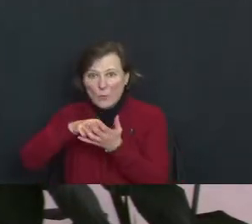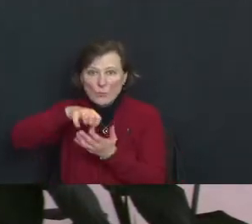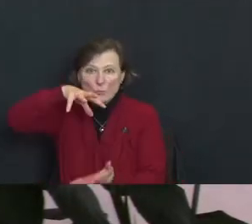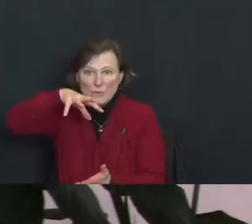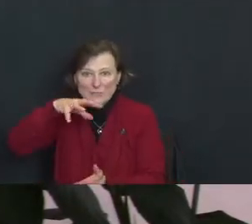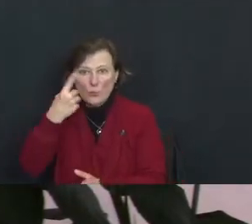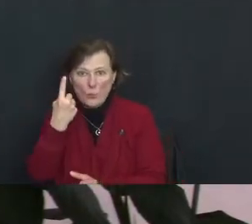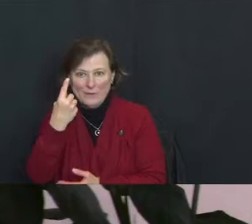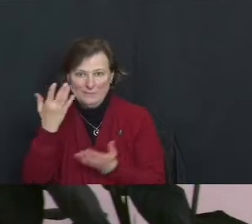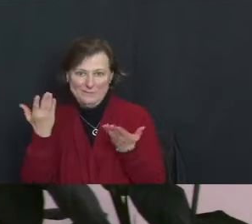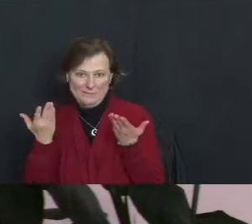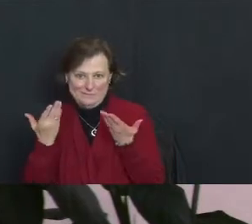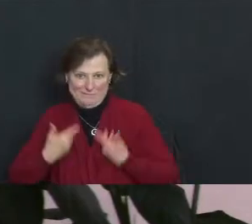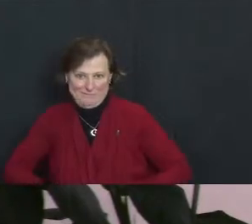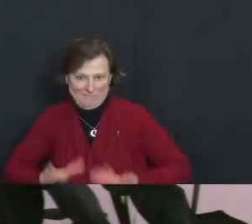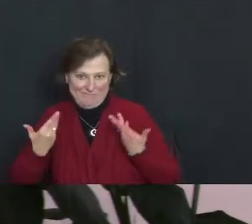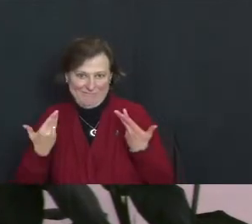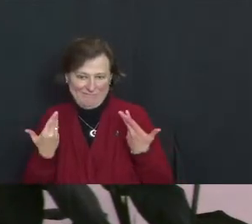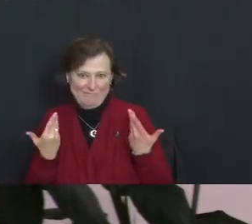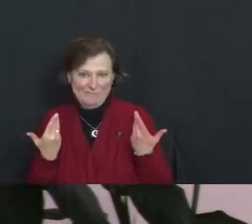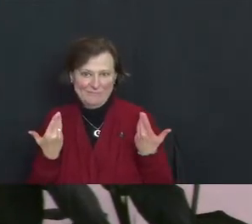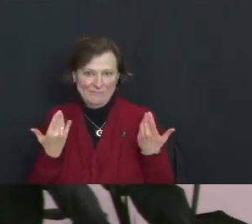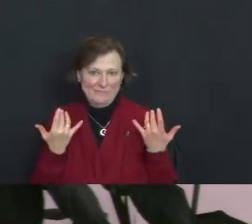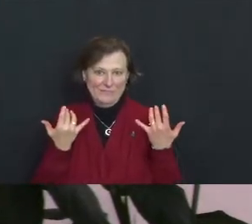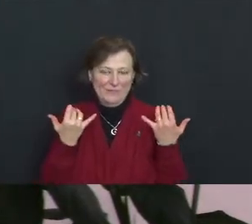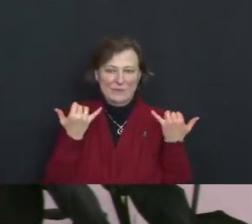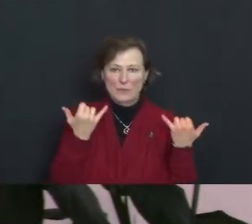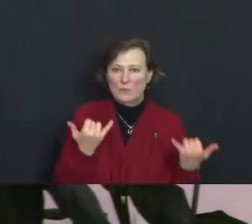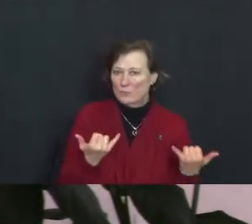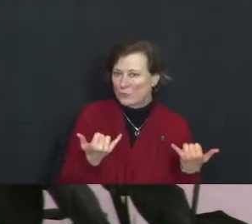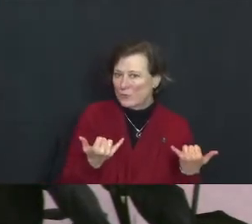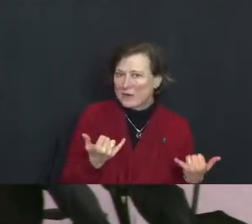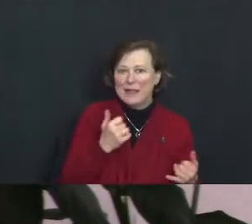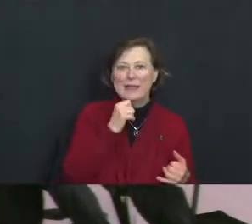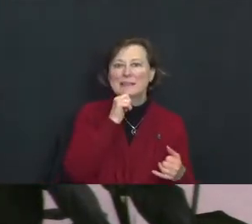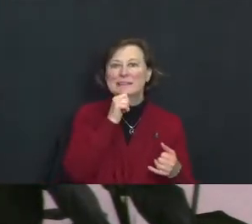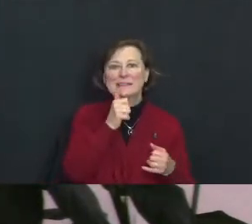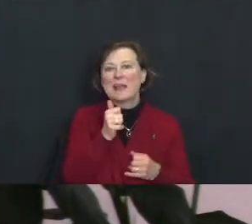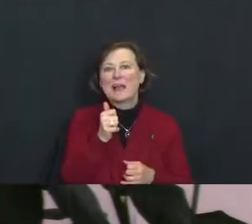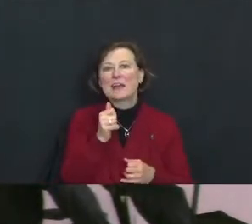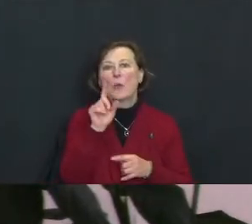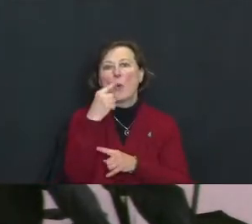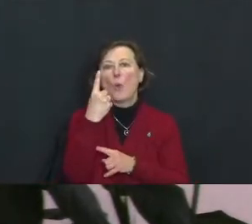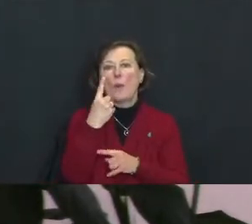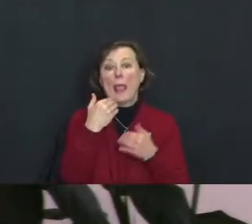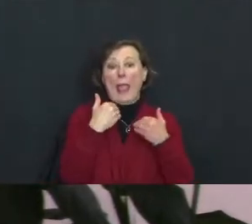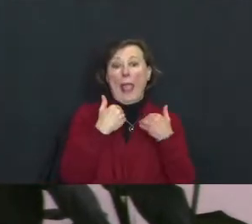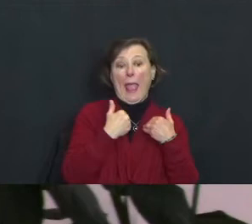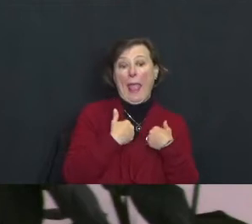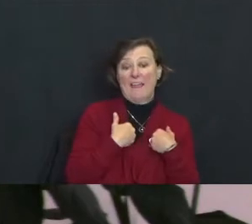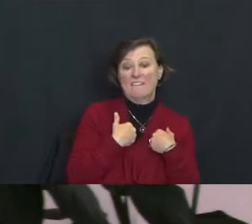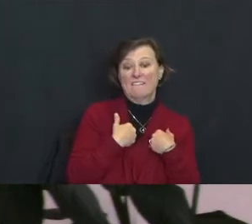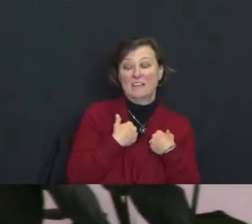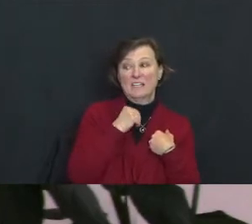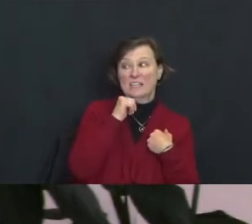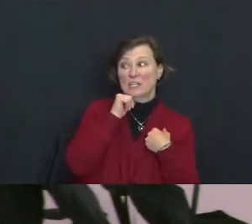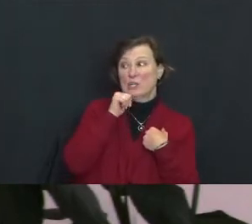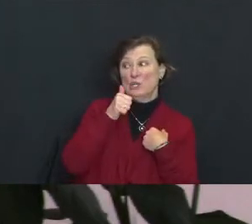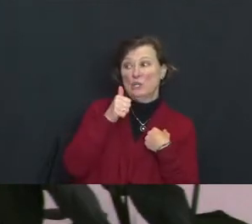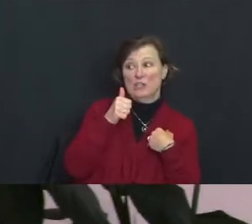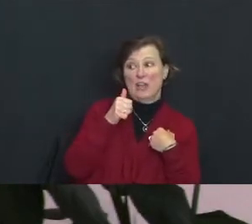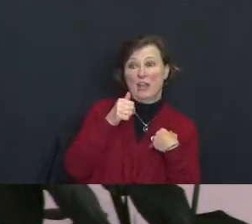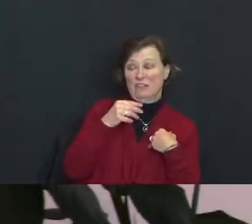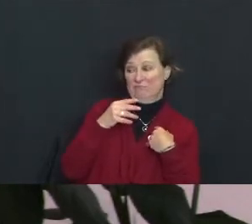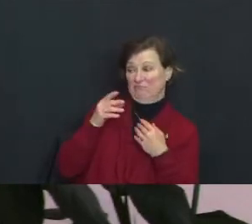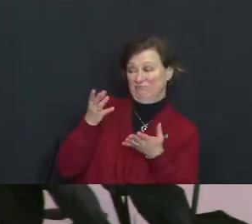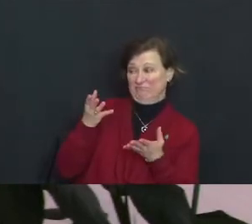Today, it's not just the haves who do not acknowledge the humanity of the have nots.